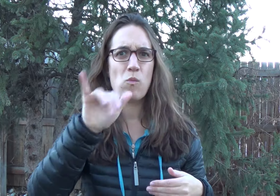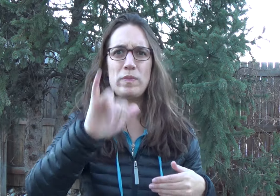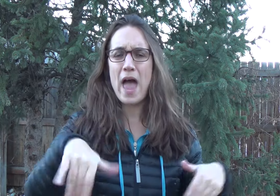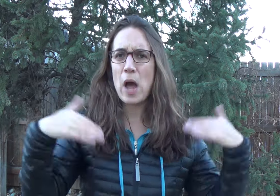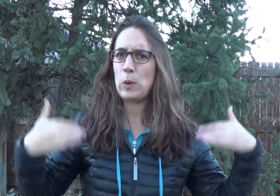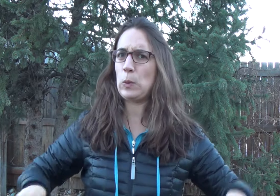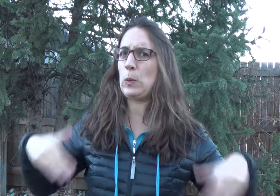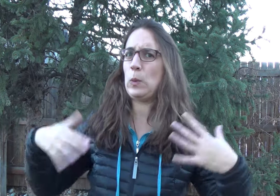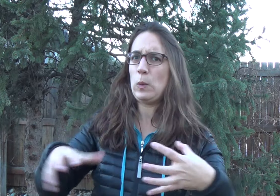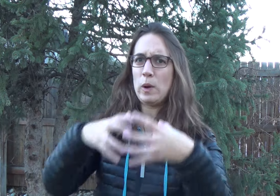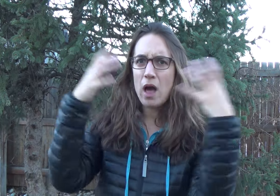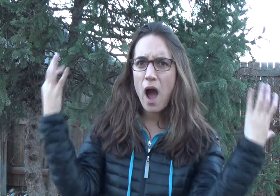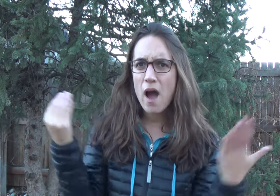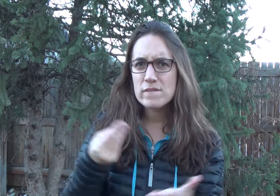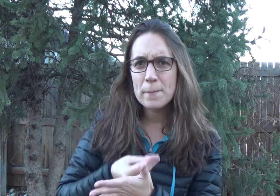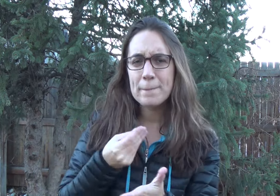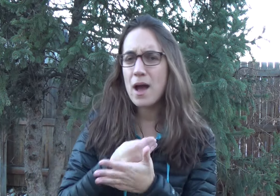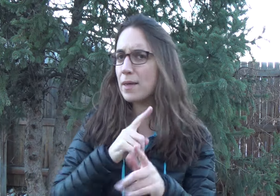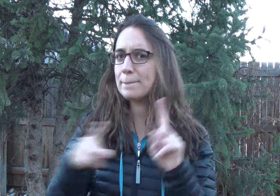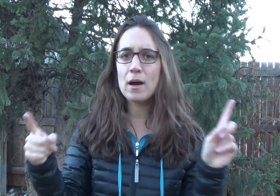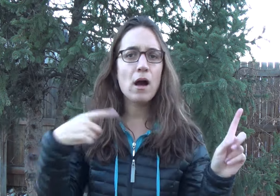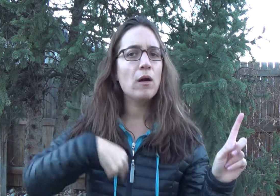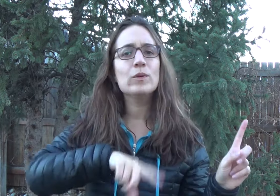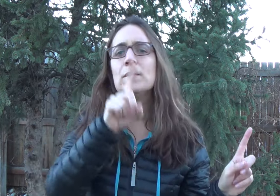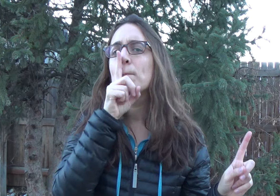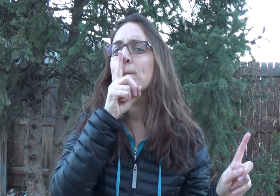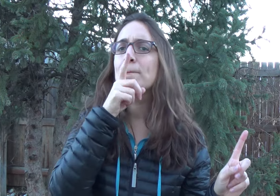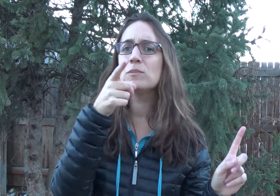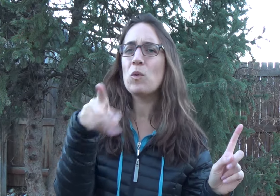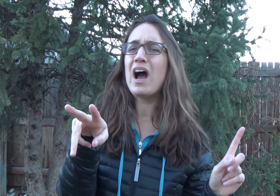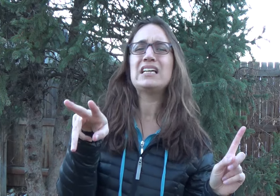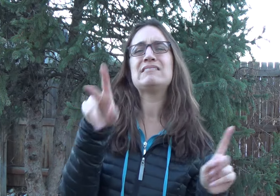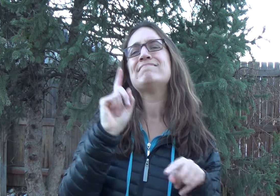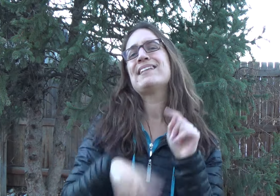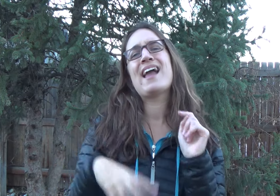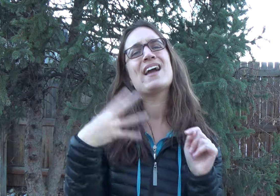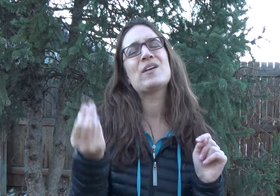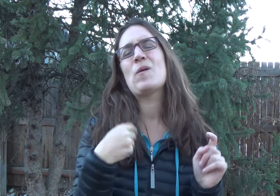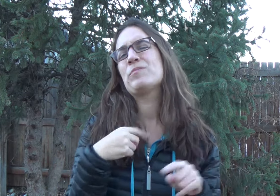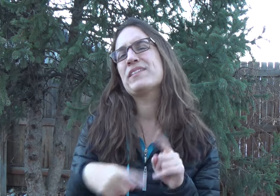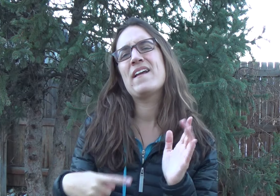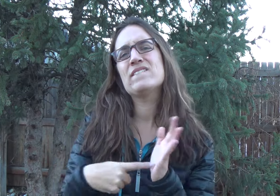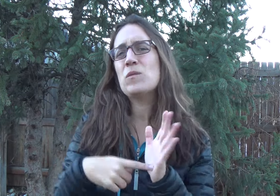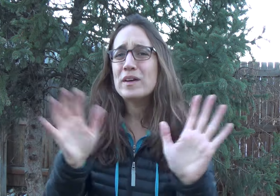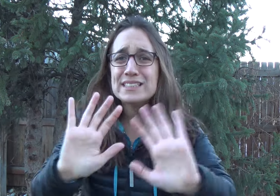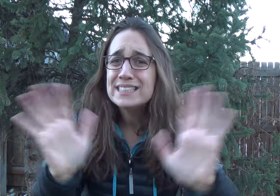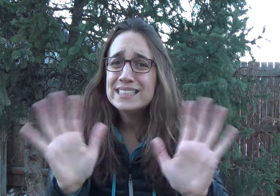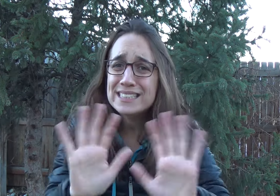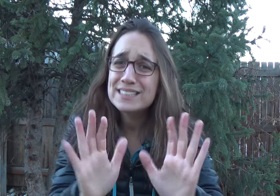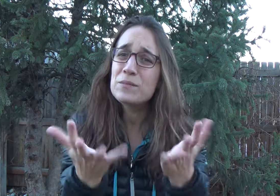We know that's a lot of money, but we don't want that to make you think, "Oh, I can't go because I can't afford it!"